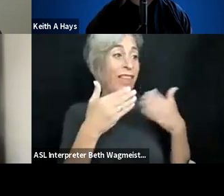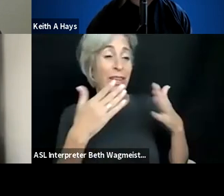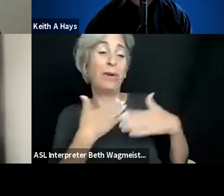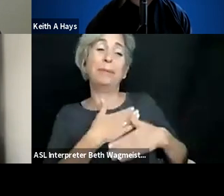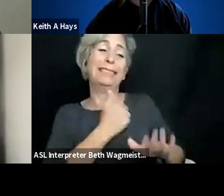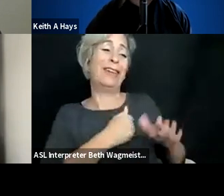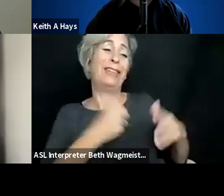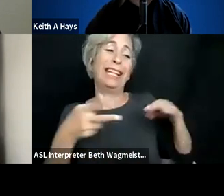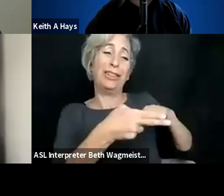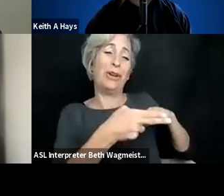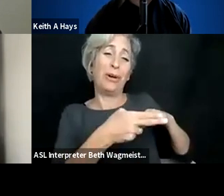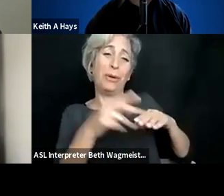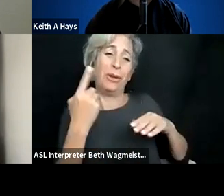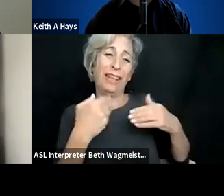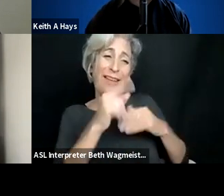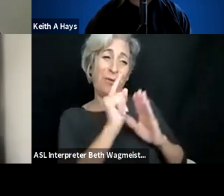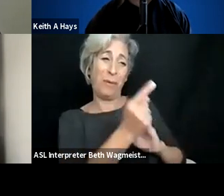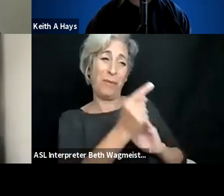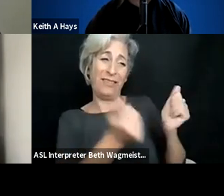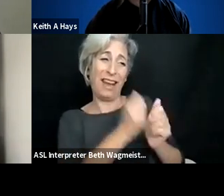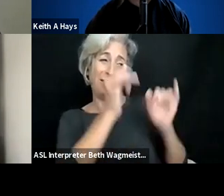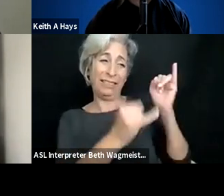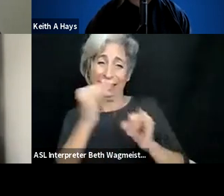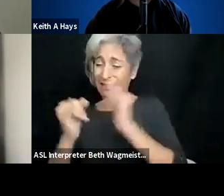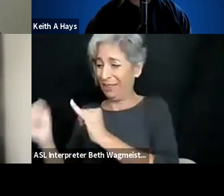The other area -- >> CHRISTOPHER LEE: Thank you